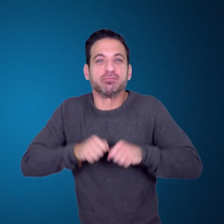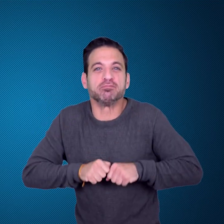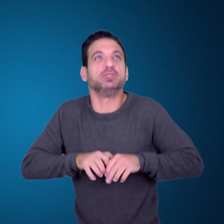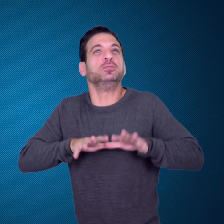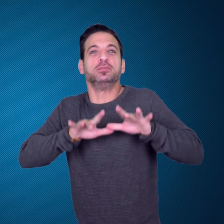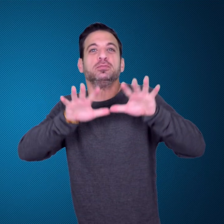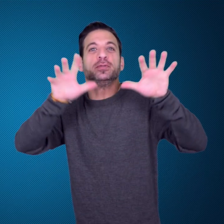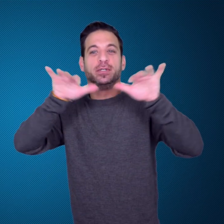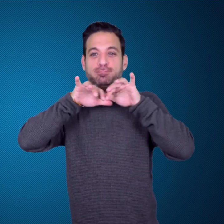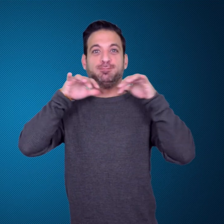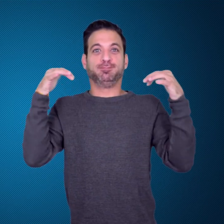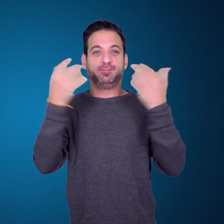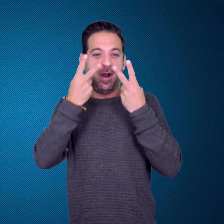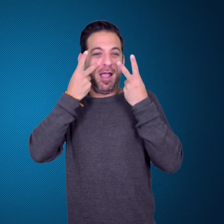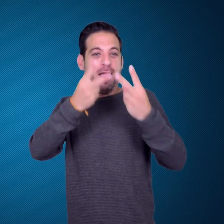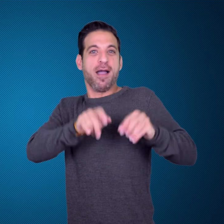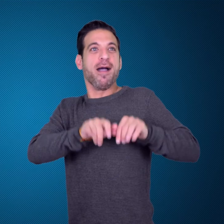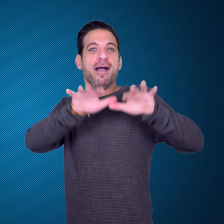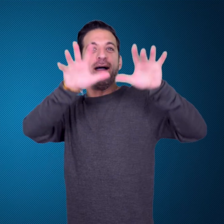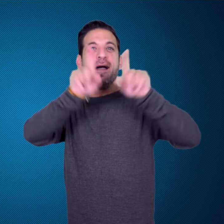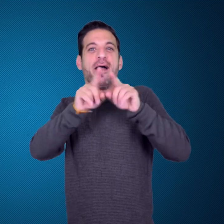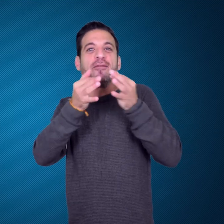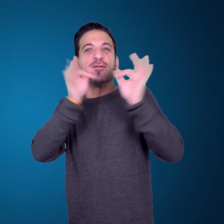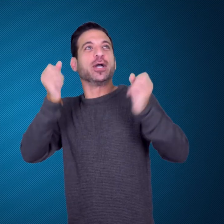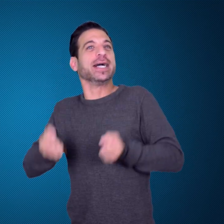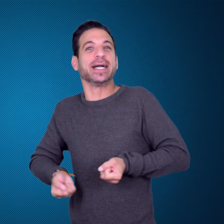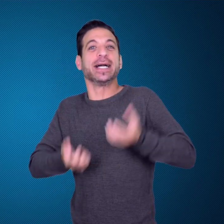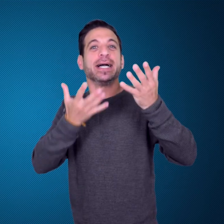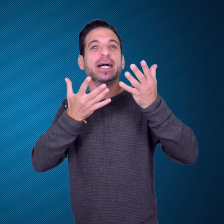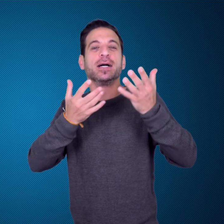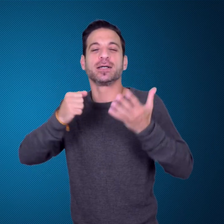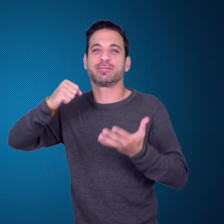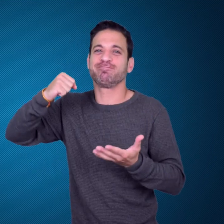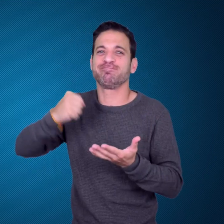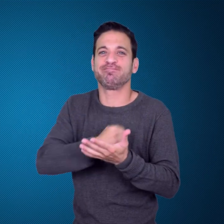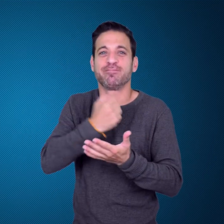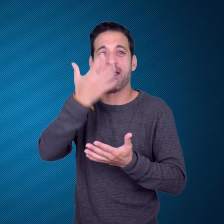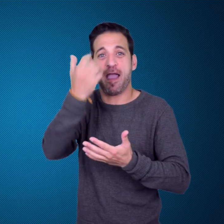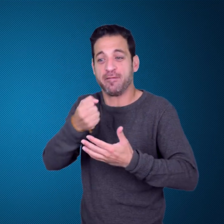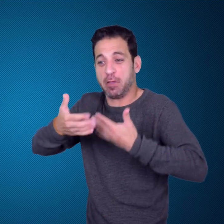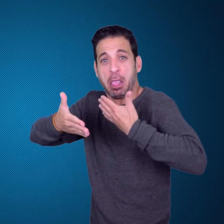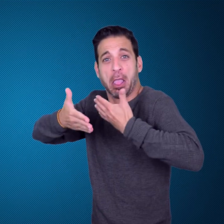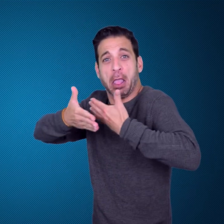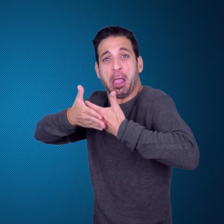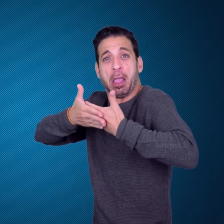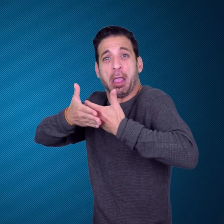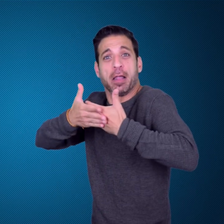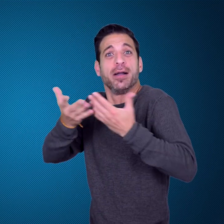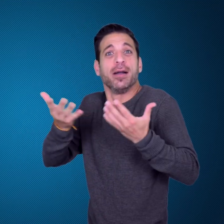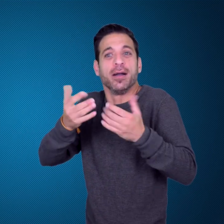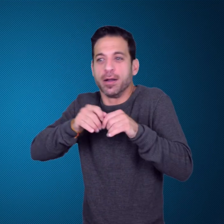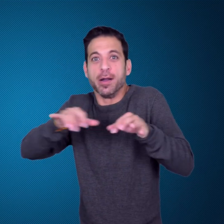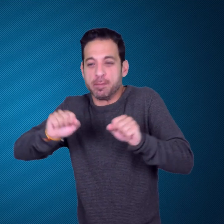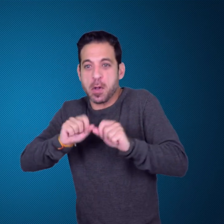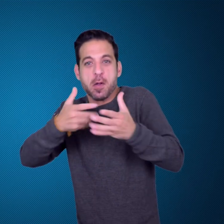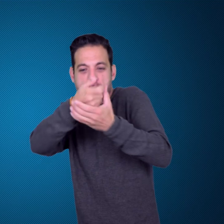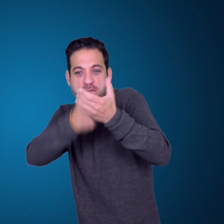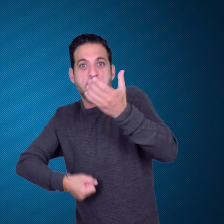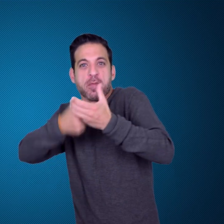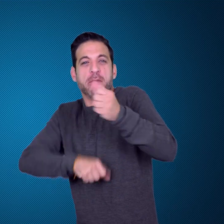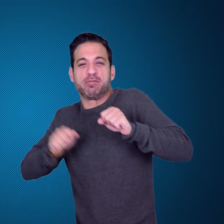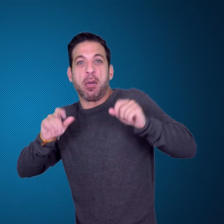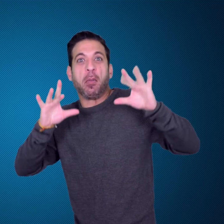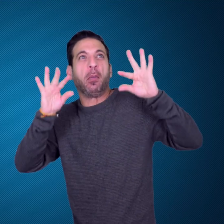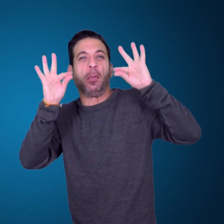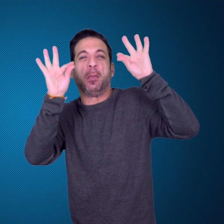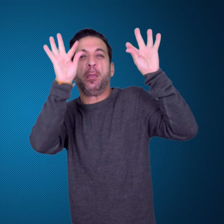released into the stadium and unfortunately as